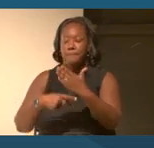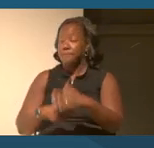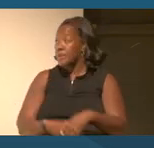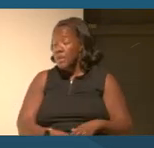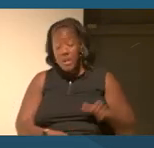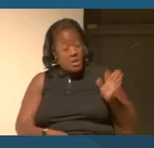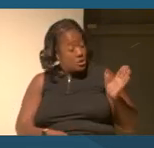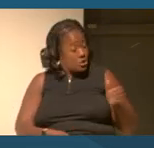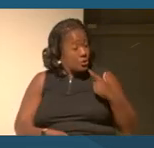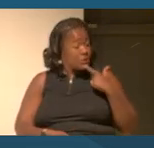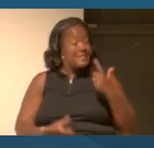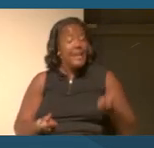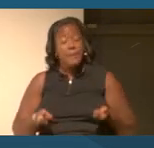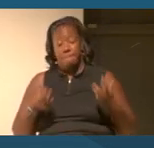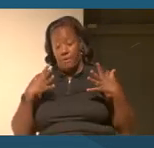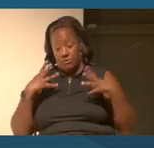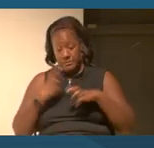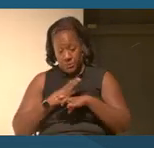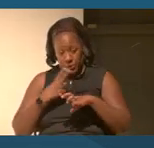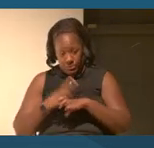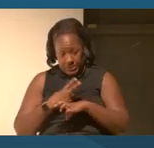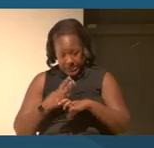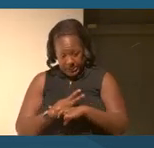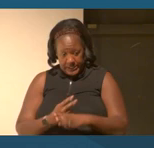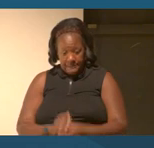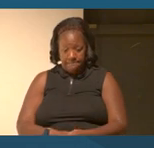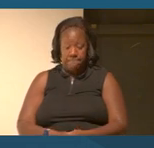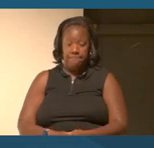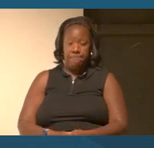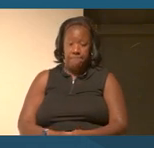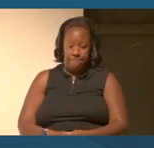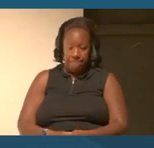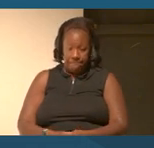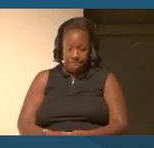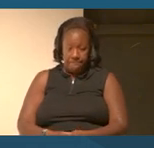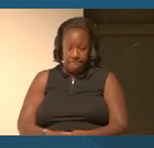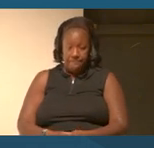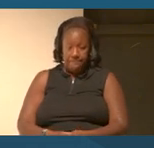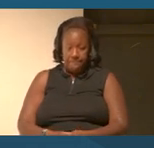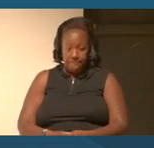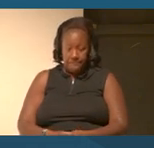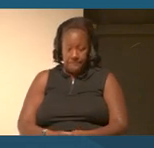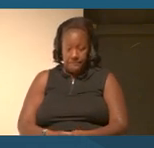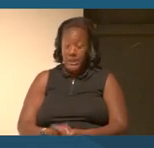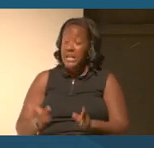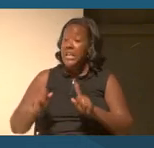So as you're thinking about this from your place, there's different entry points that